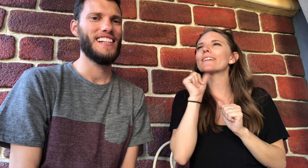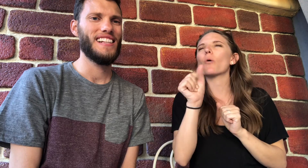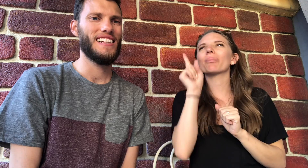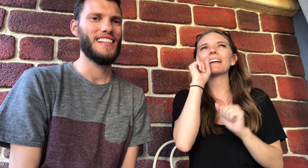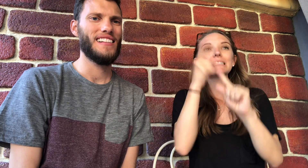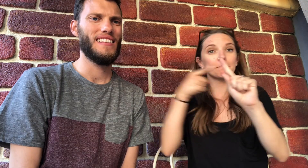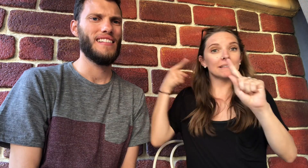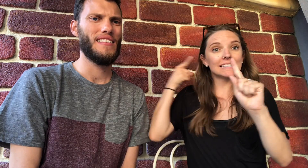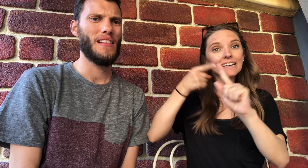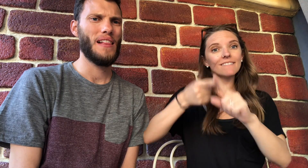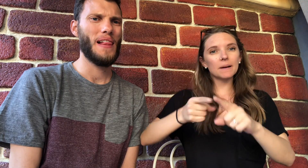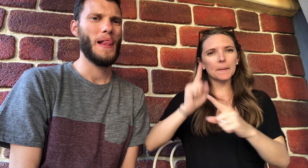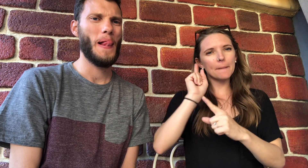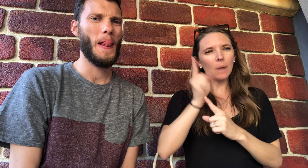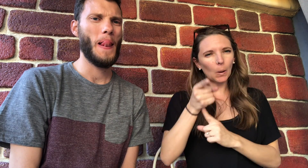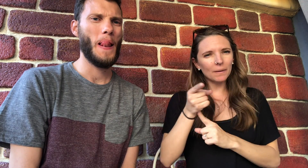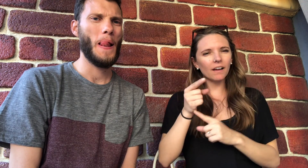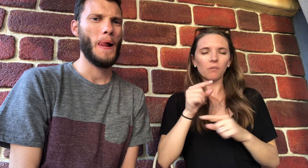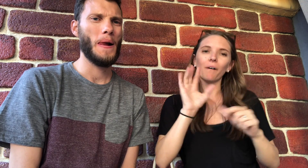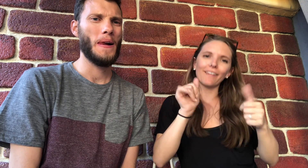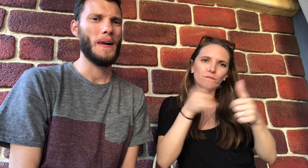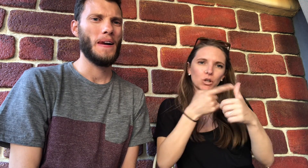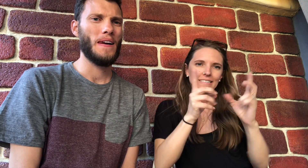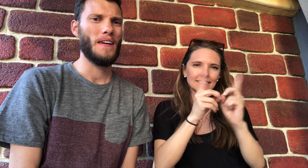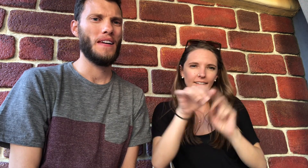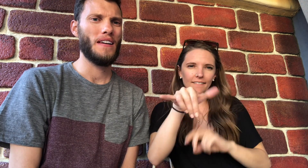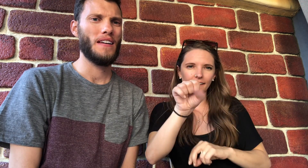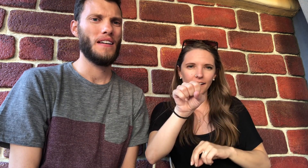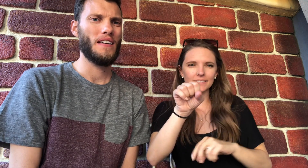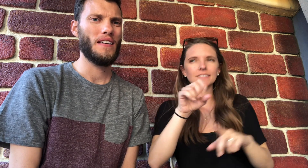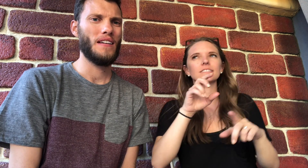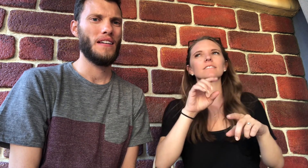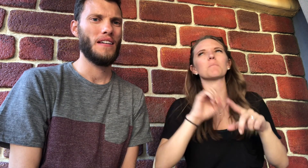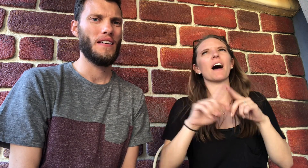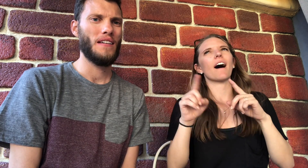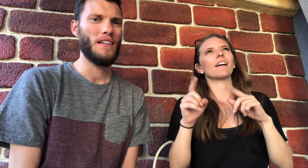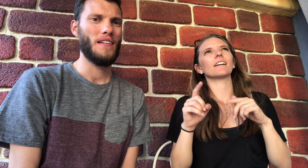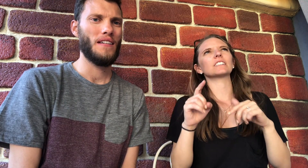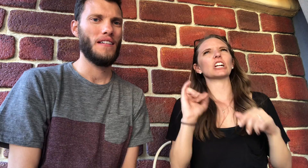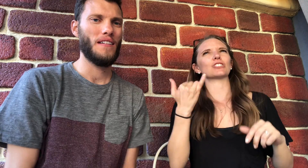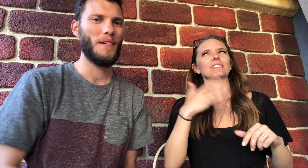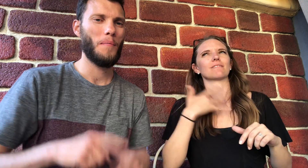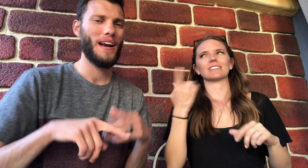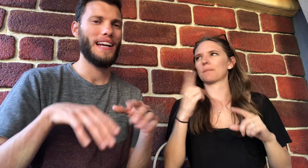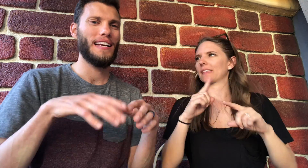So there really wasn't one specific moment. Kind of on the first date, but it just felt different.